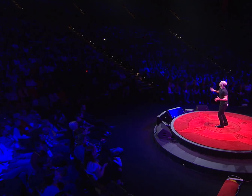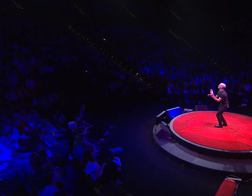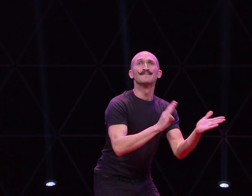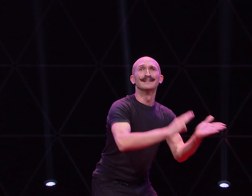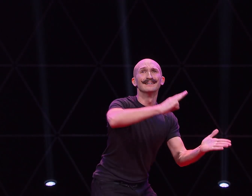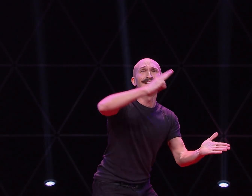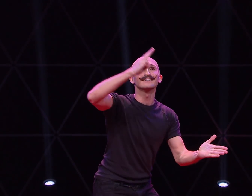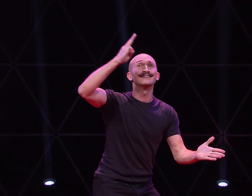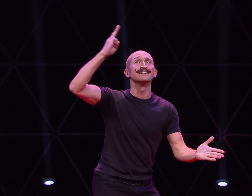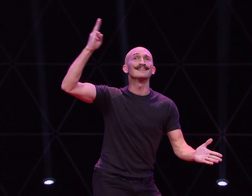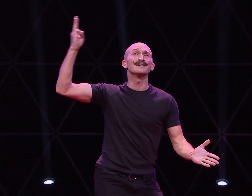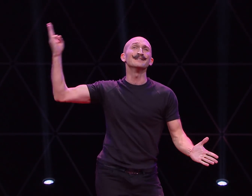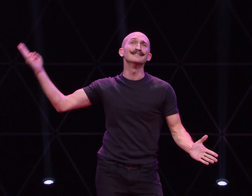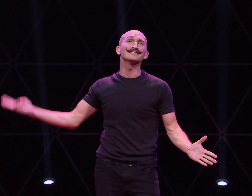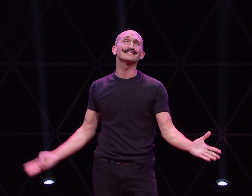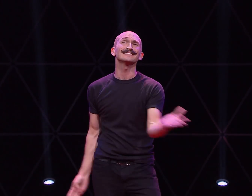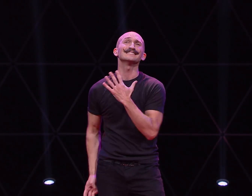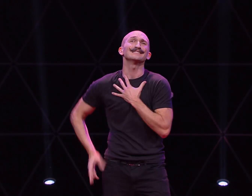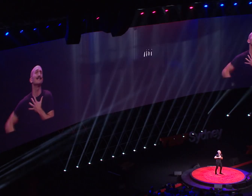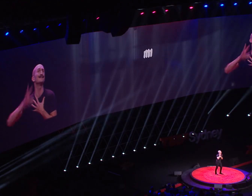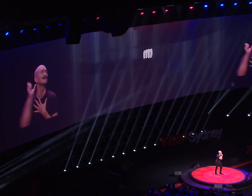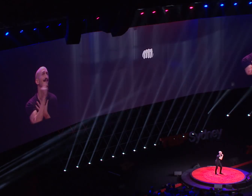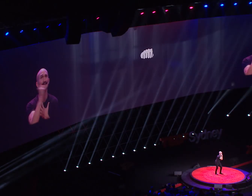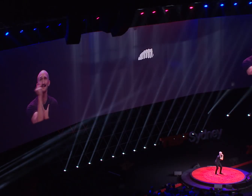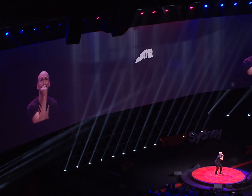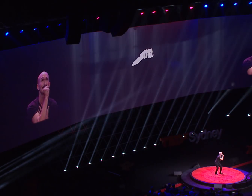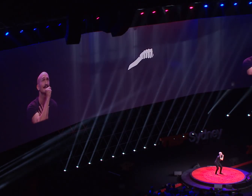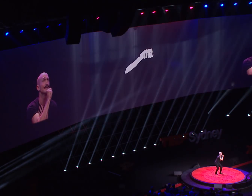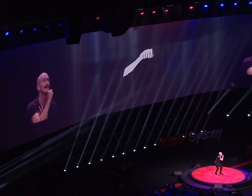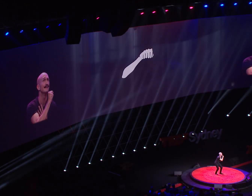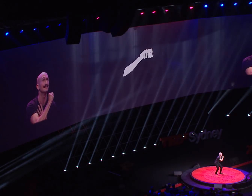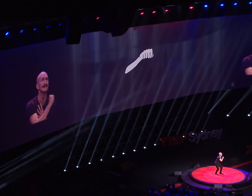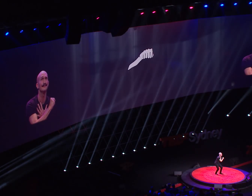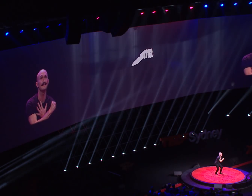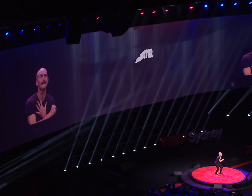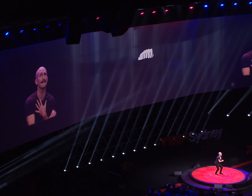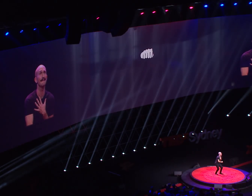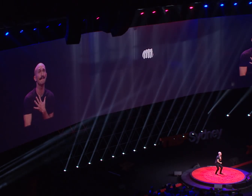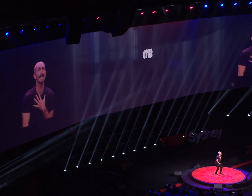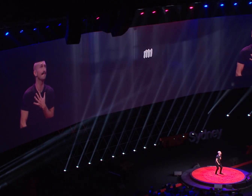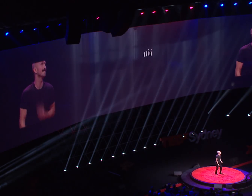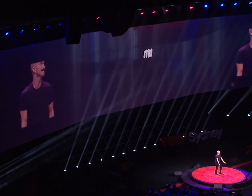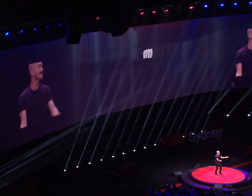Mama... Ooh, ooh, ooh, ooh... Anyway the wind blows...